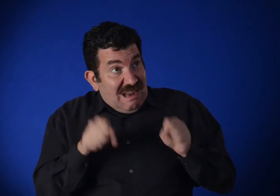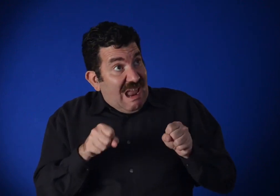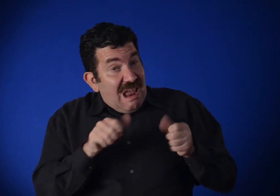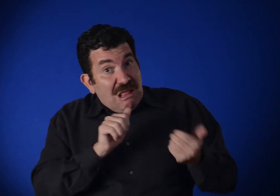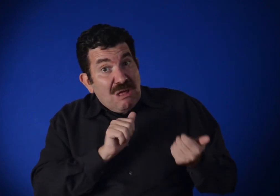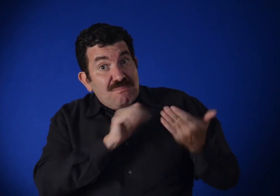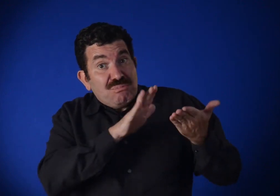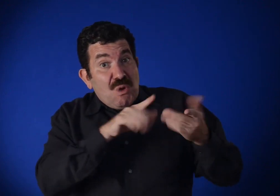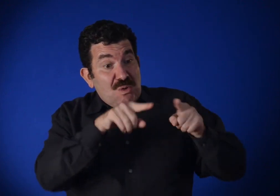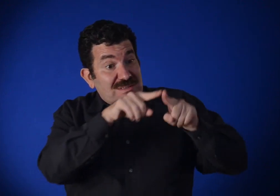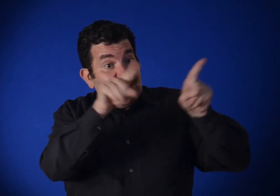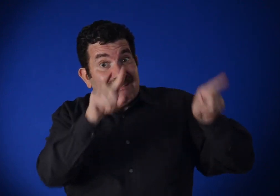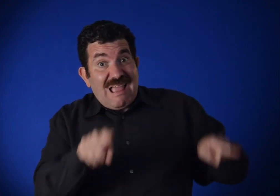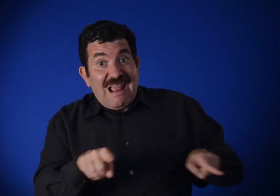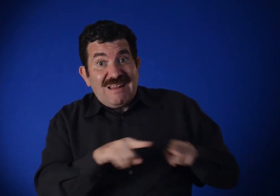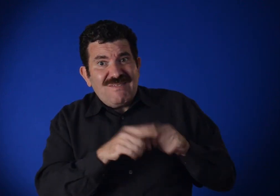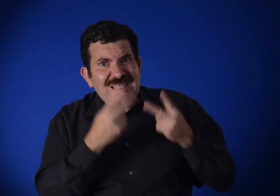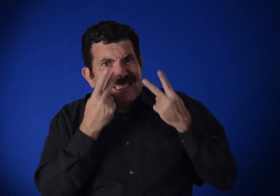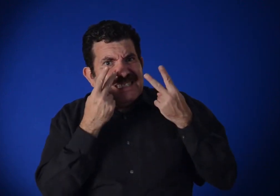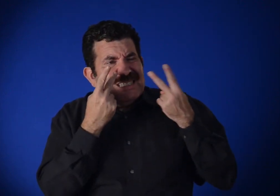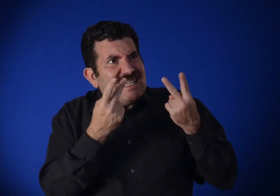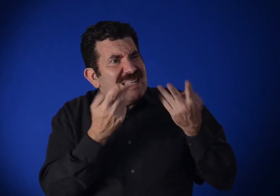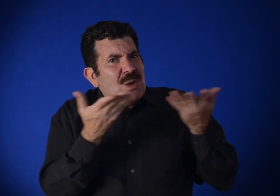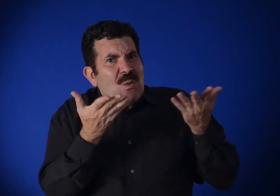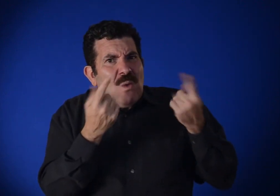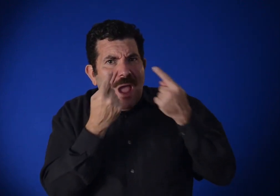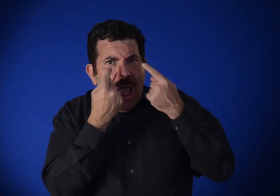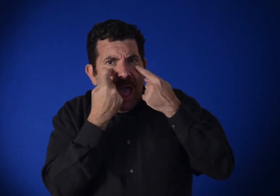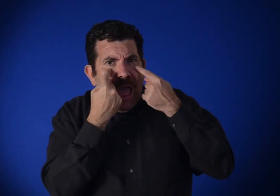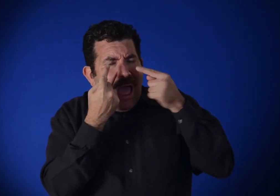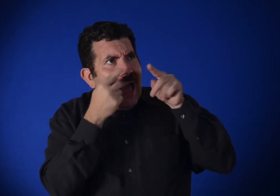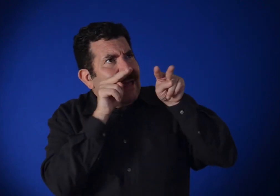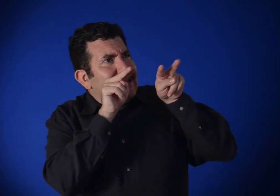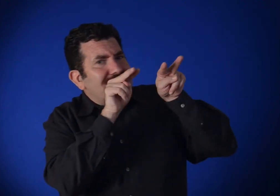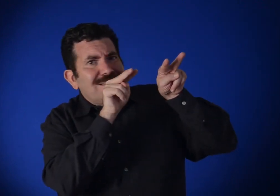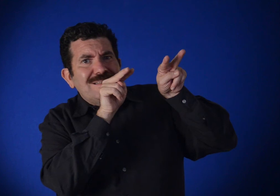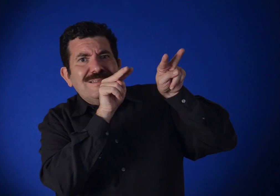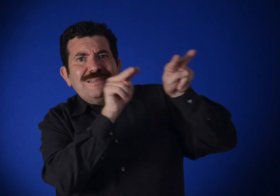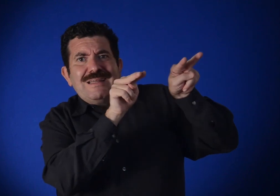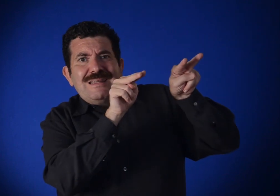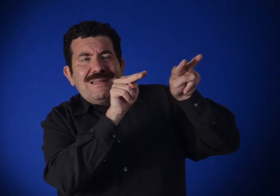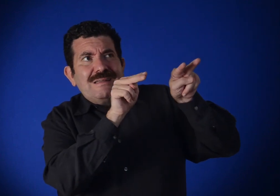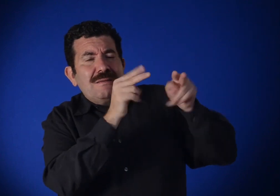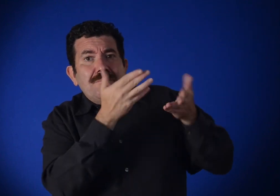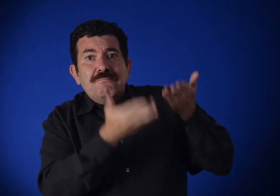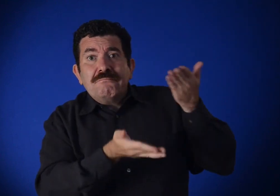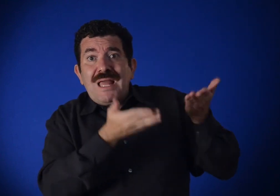Or we can approach it optically